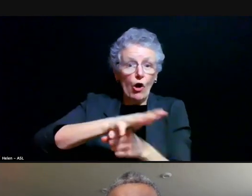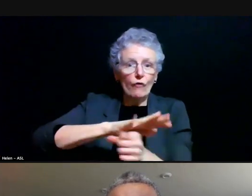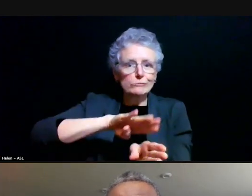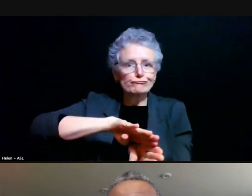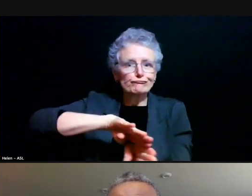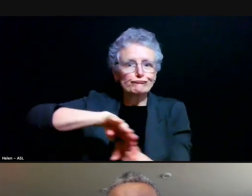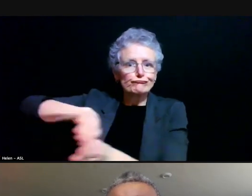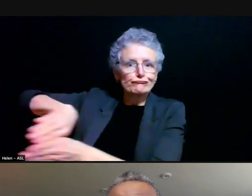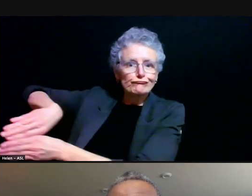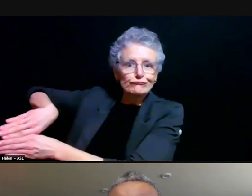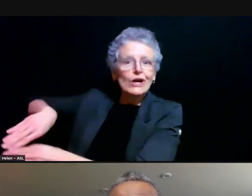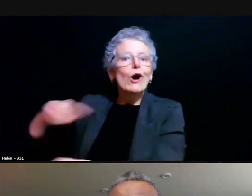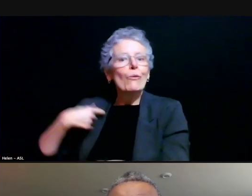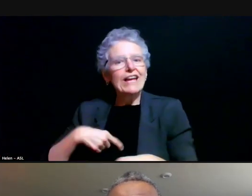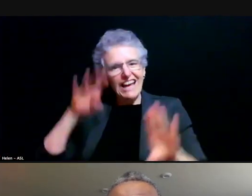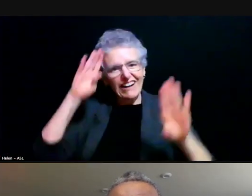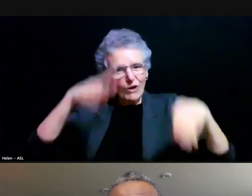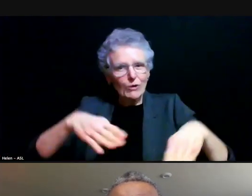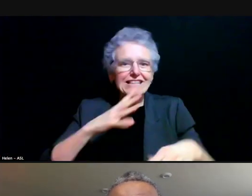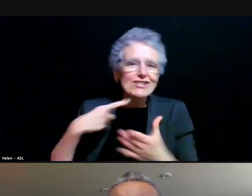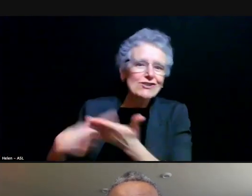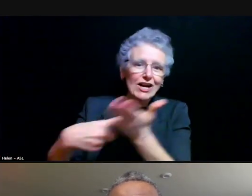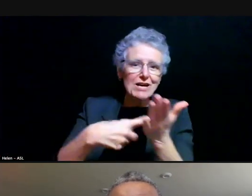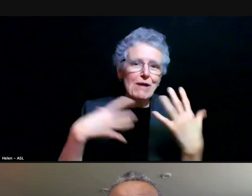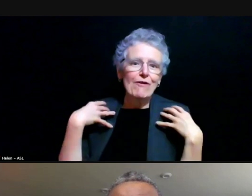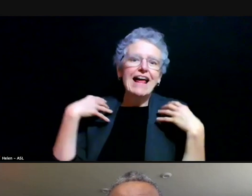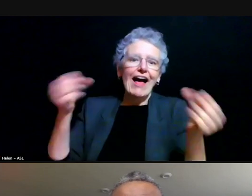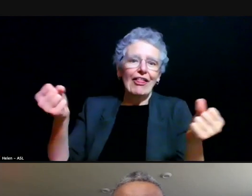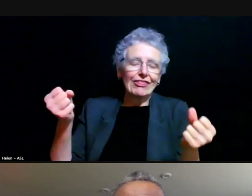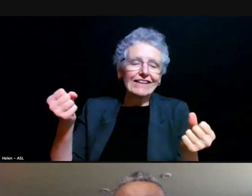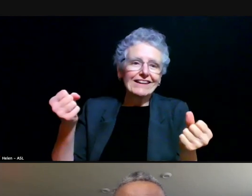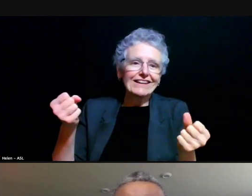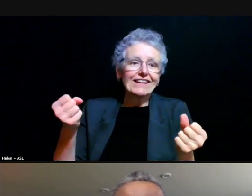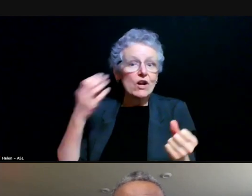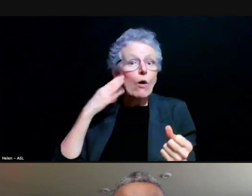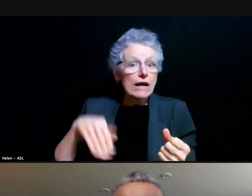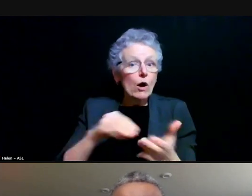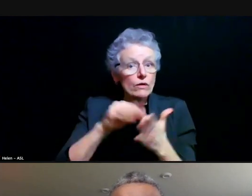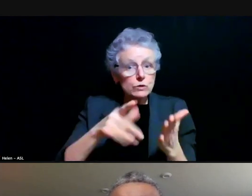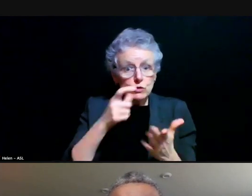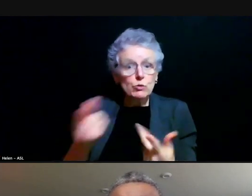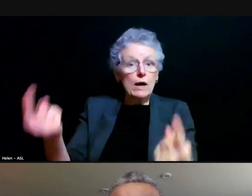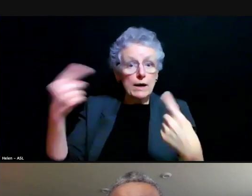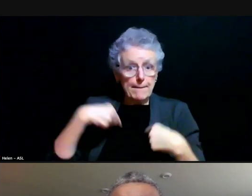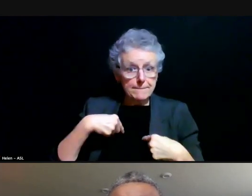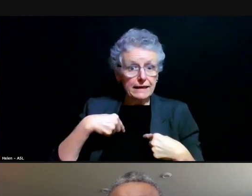about wellbeing more broadly. And I know a lot of students are the ones coming in and the ones that are coming back